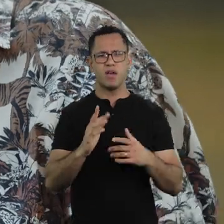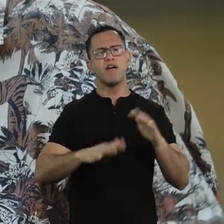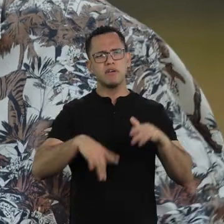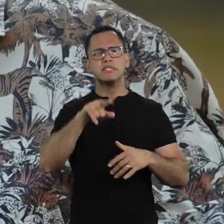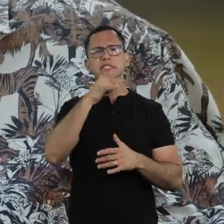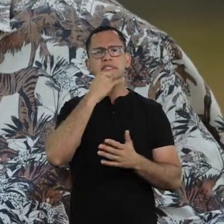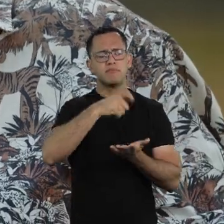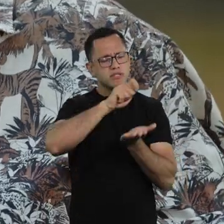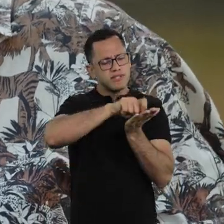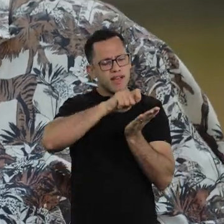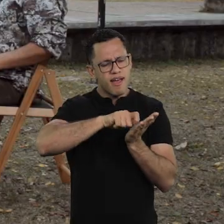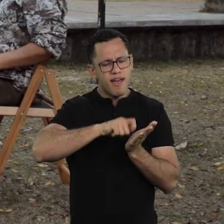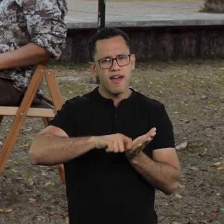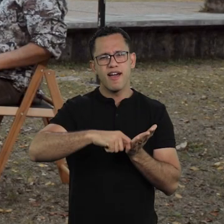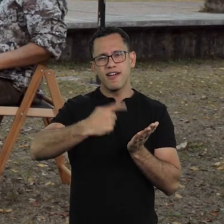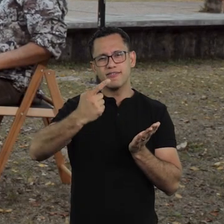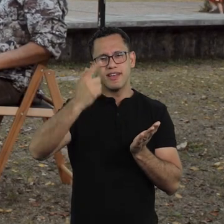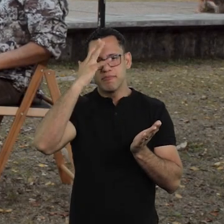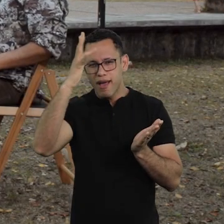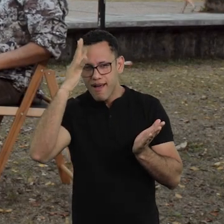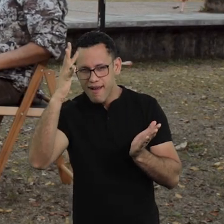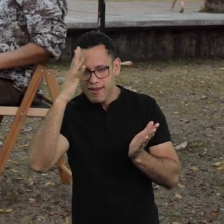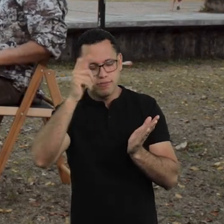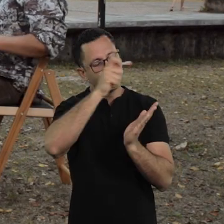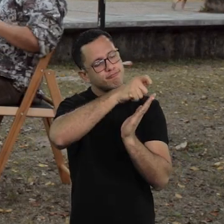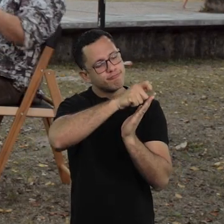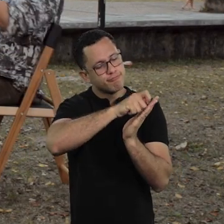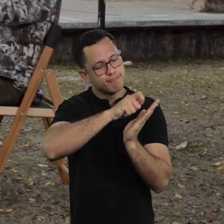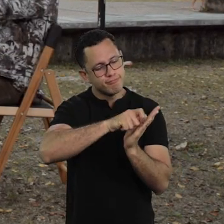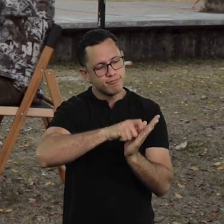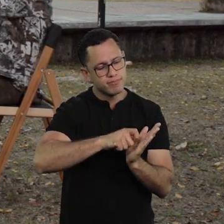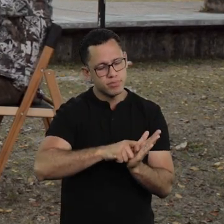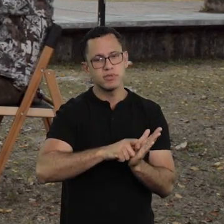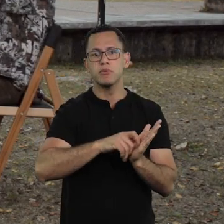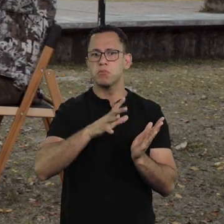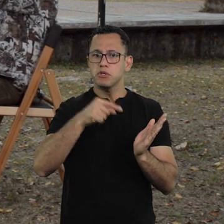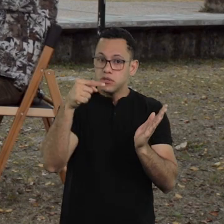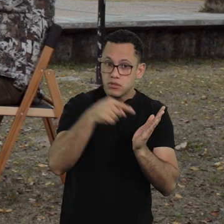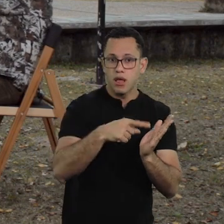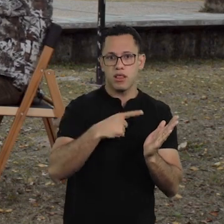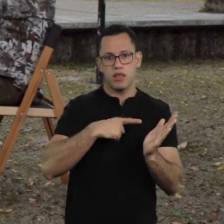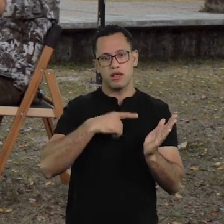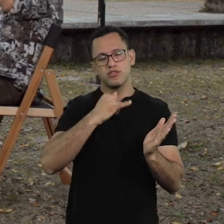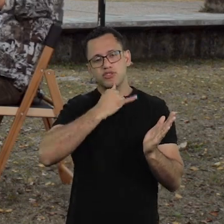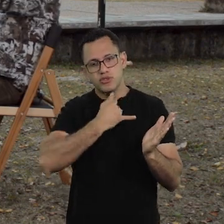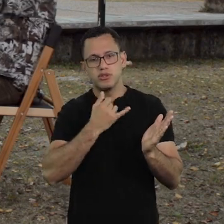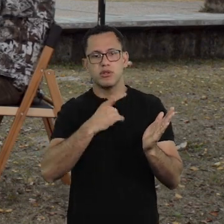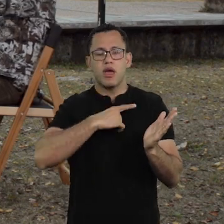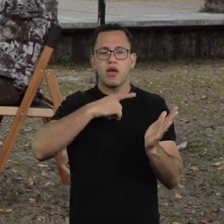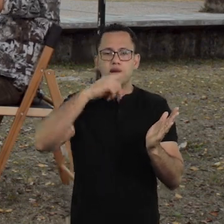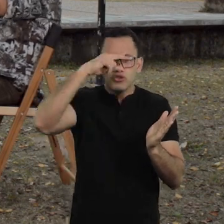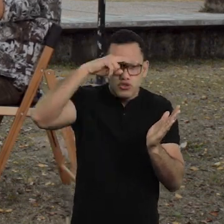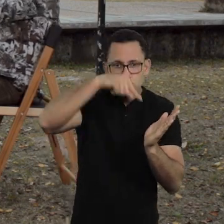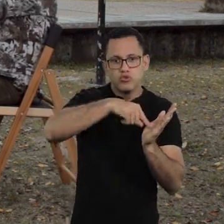Even when you write science fiction, this science fiction is... It will be in the character, a sad look, a story.